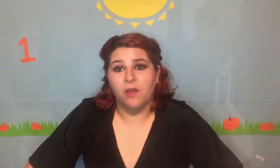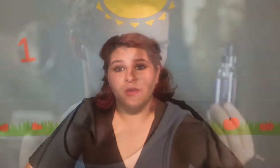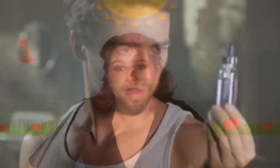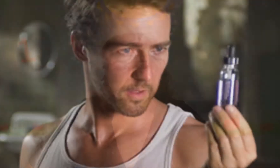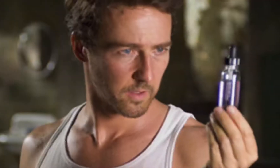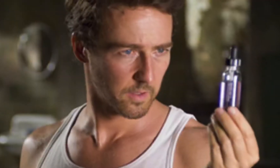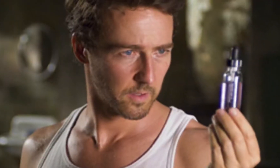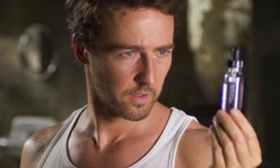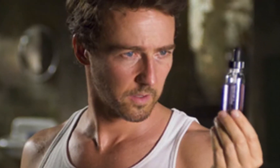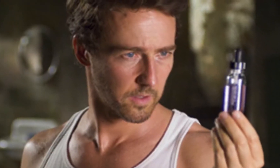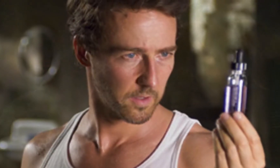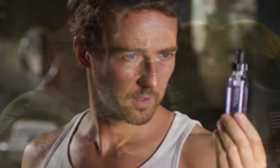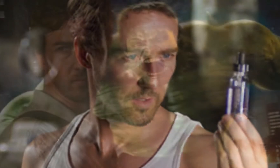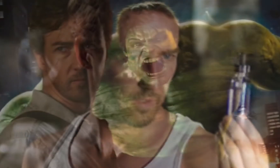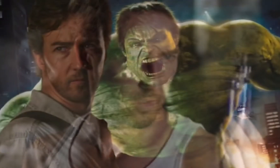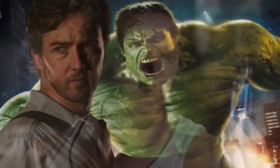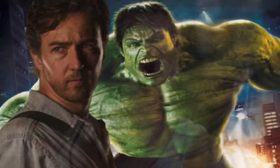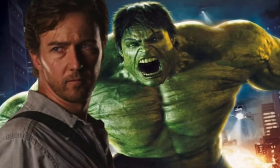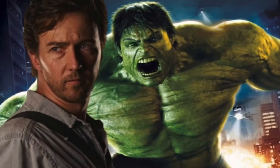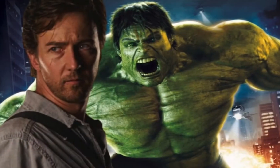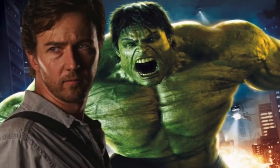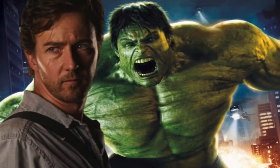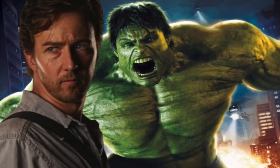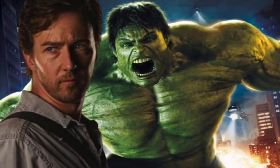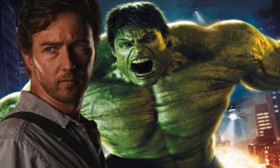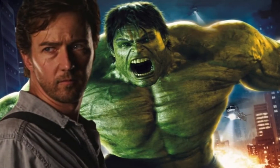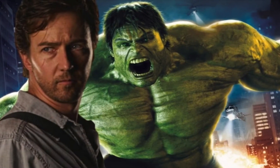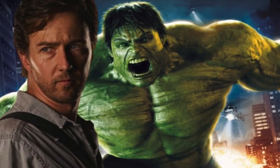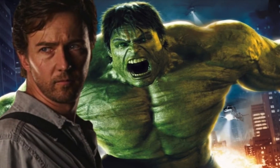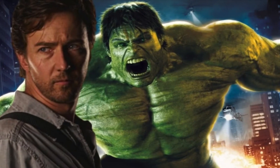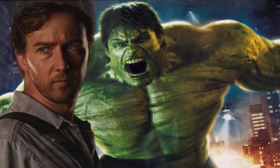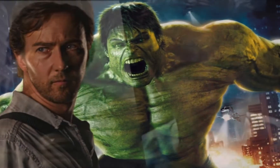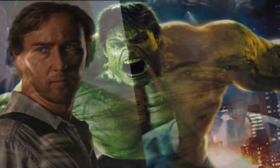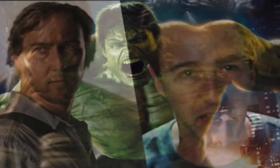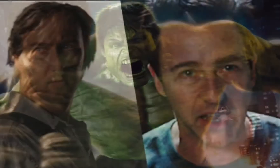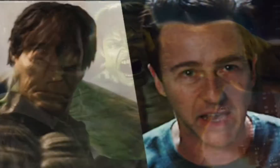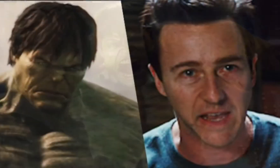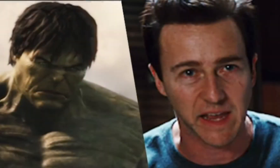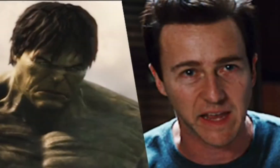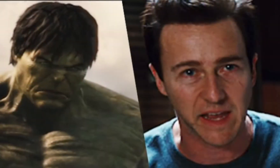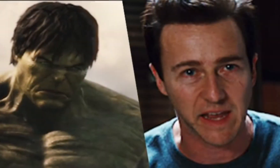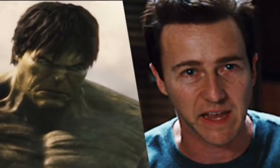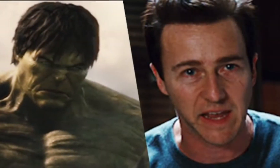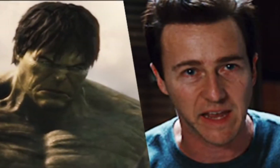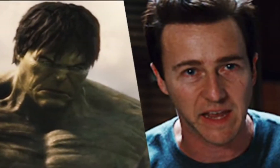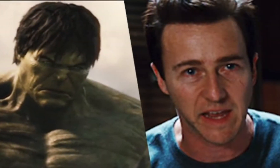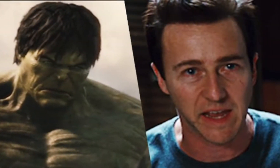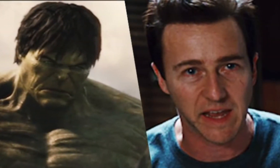(Only Time by Enya) "Who can say where the road goes."